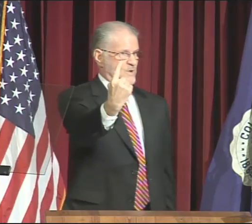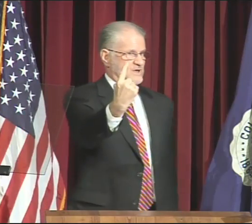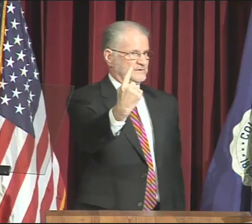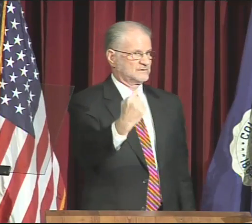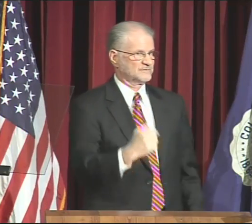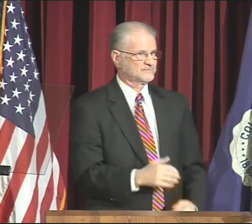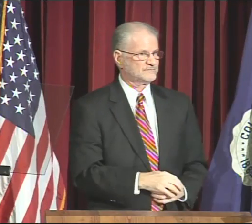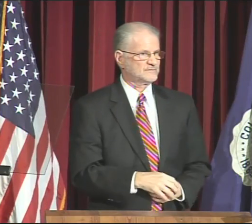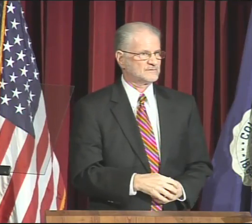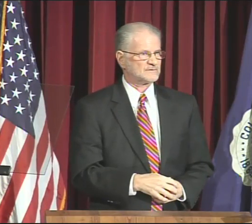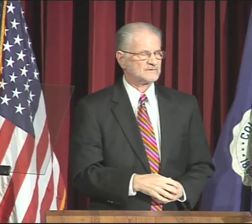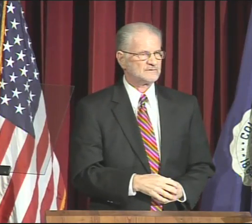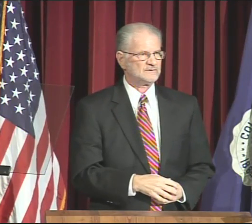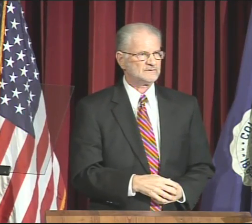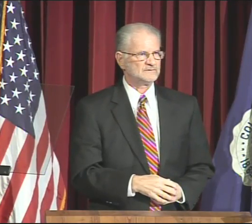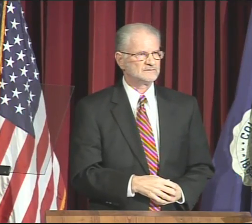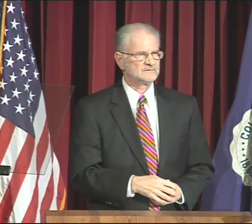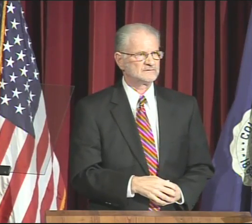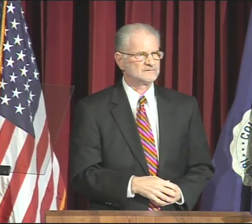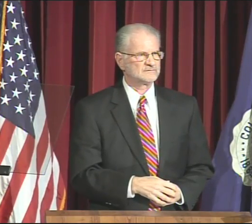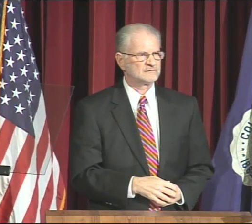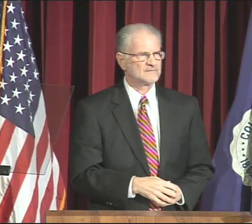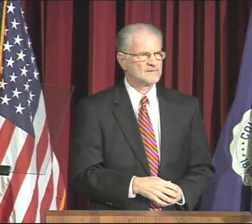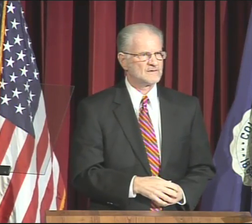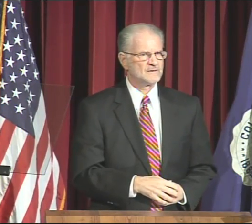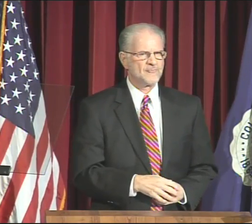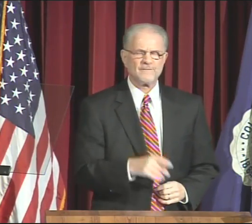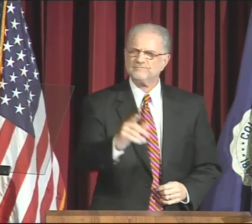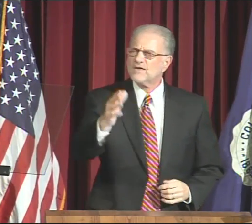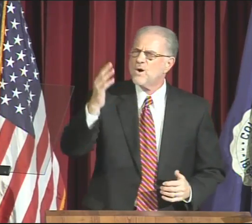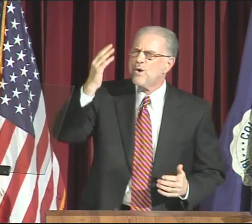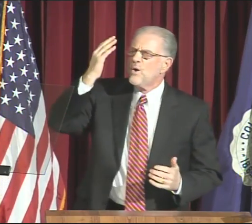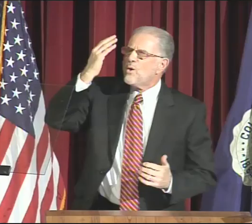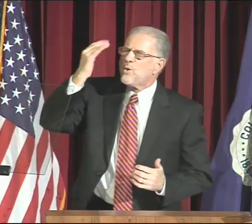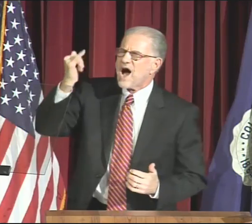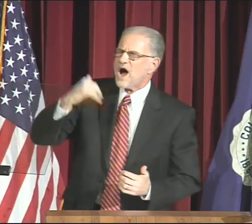to hosting groups at House One.